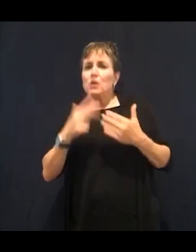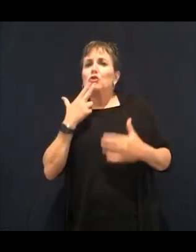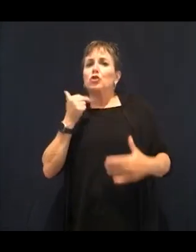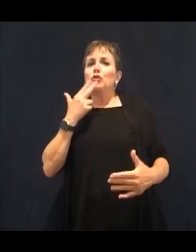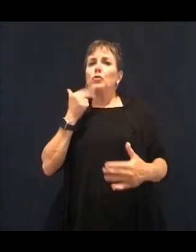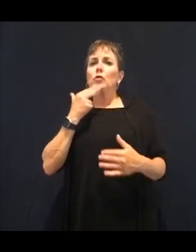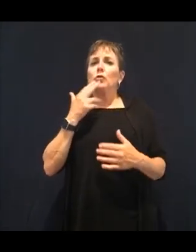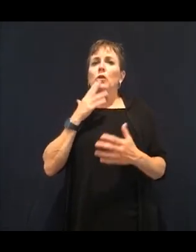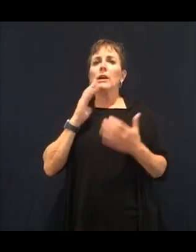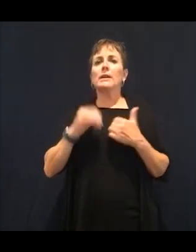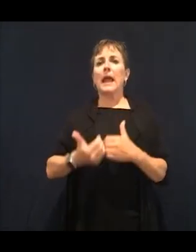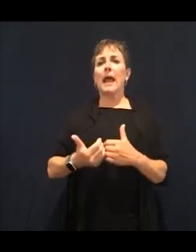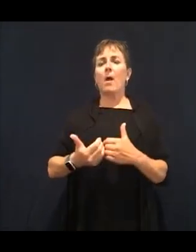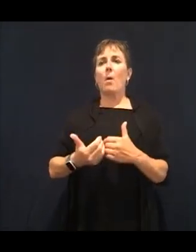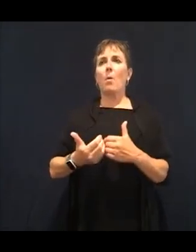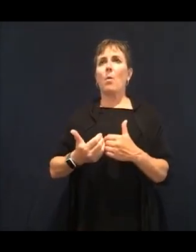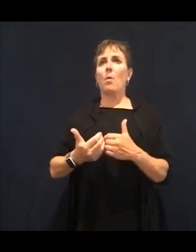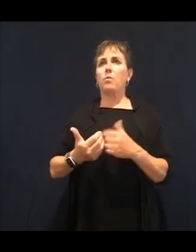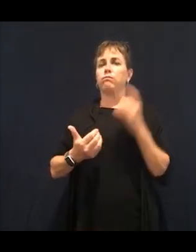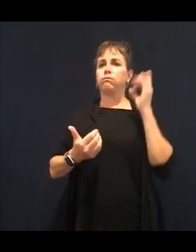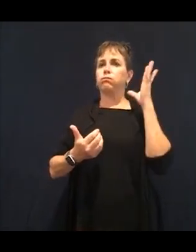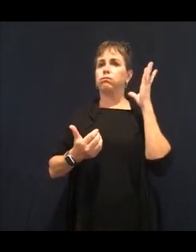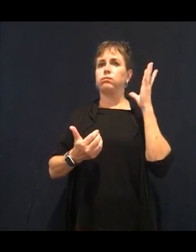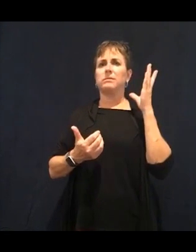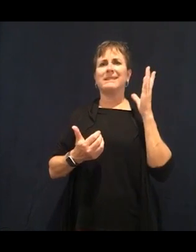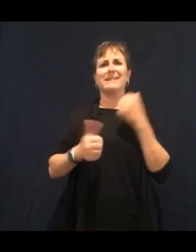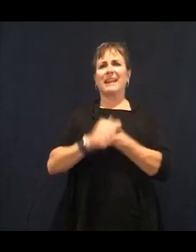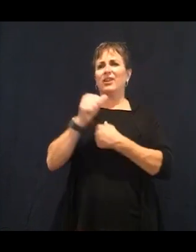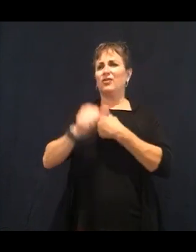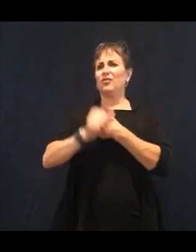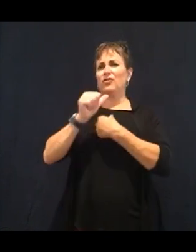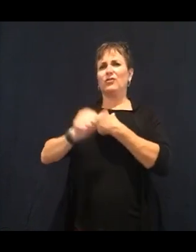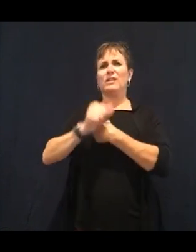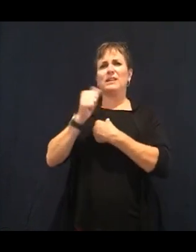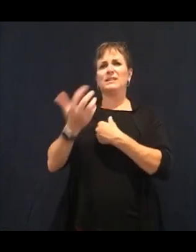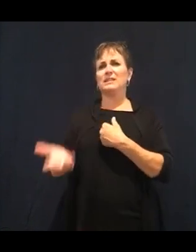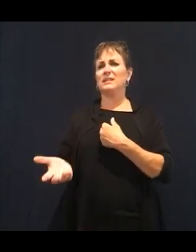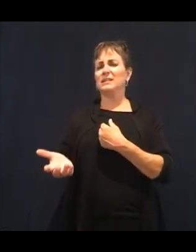also they found that it's directly related to feeding cancer, eating